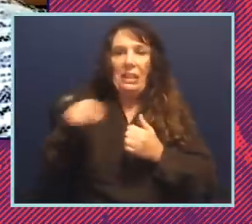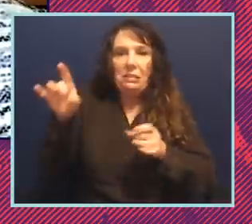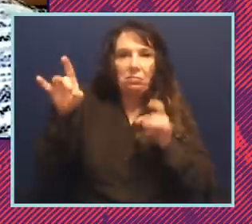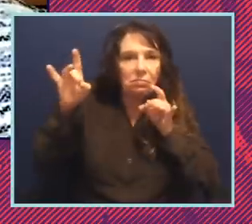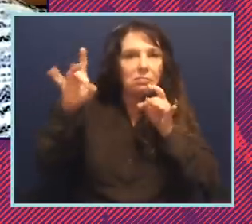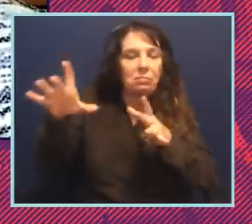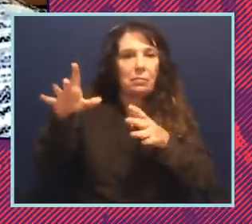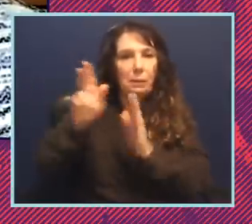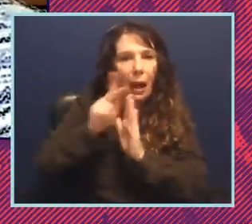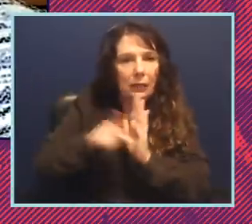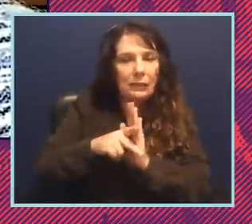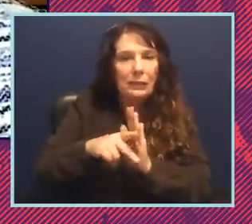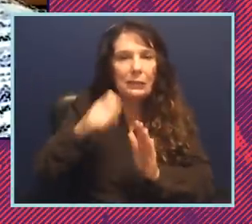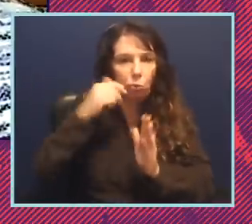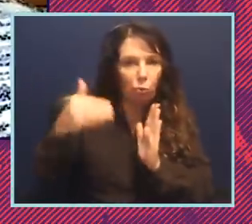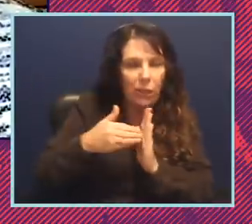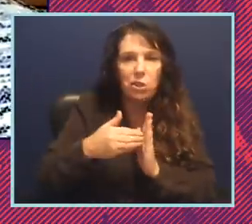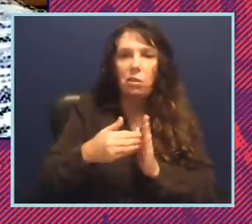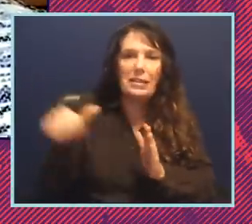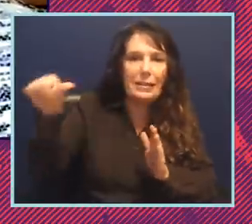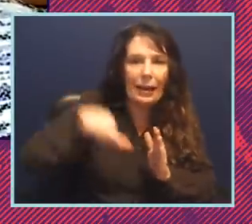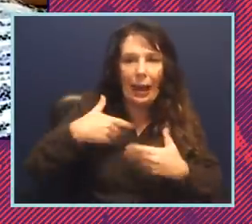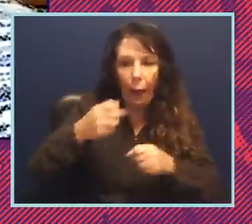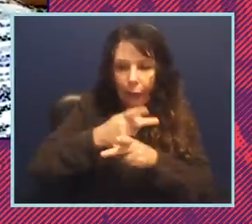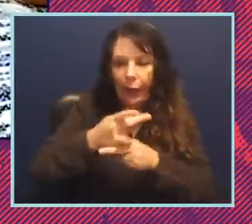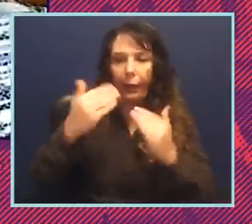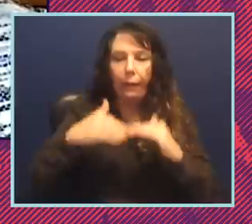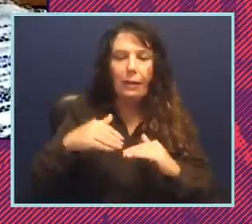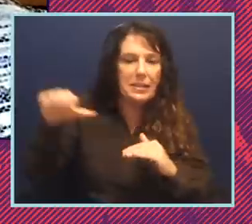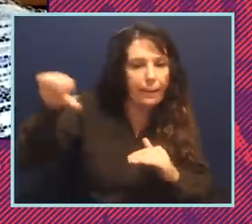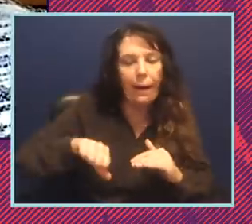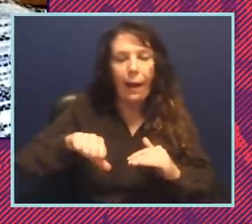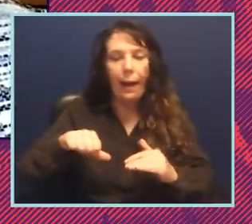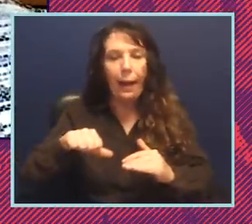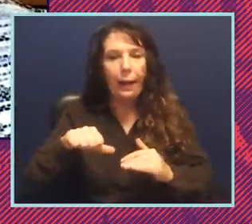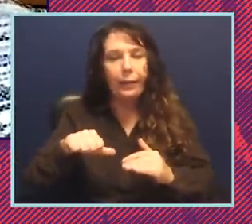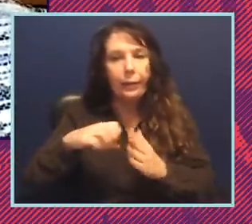um that deny health care that deny reproductive rights that deny access to easy access to the